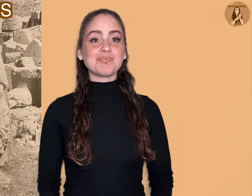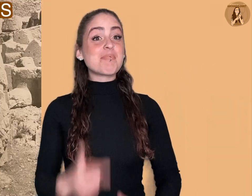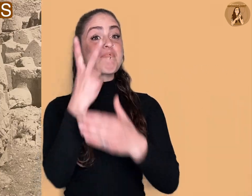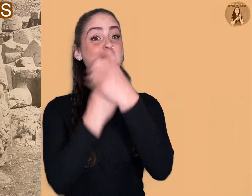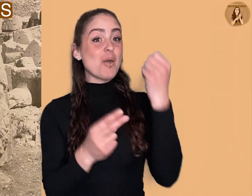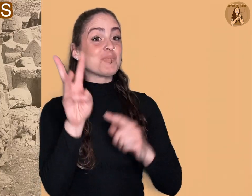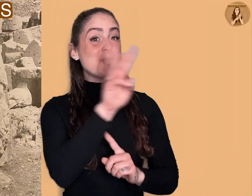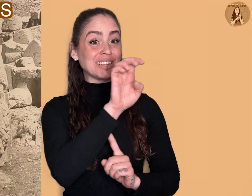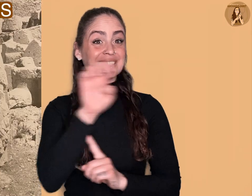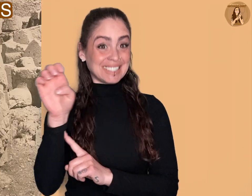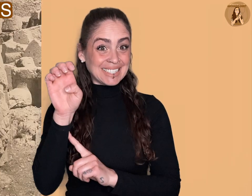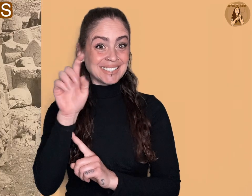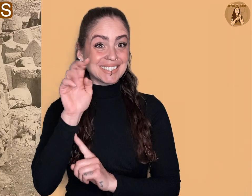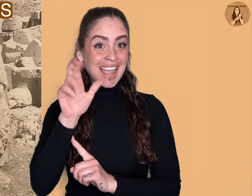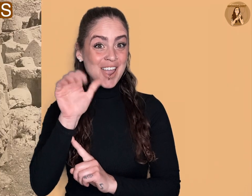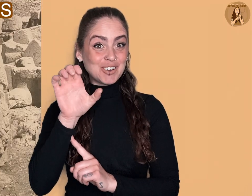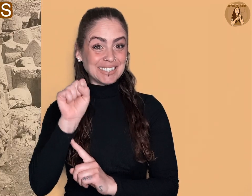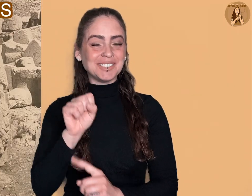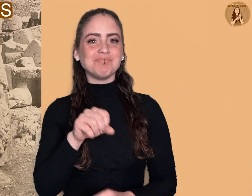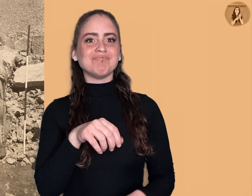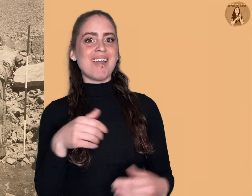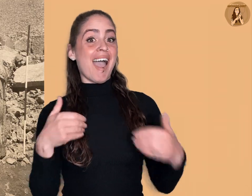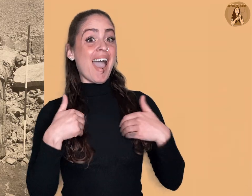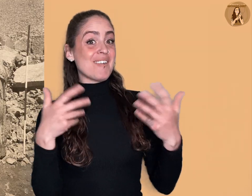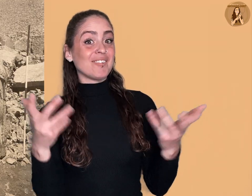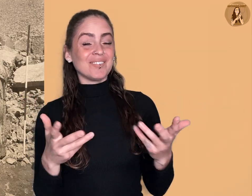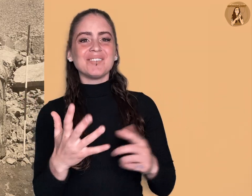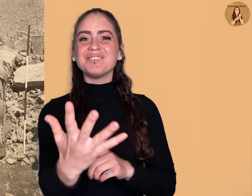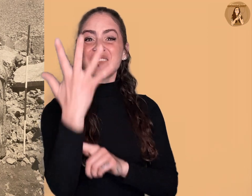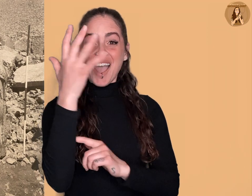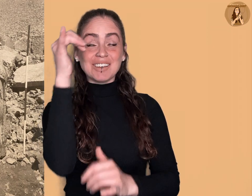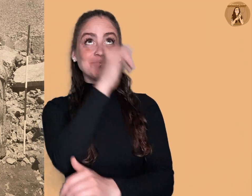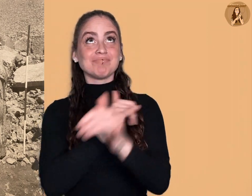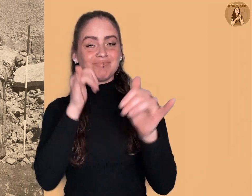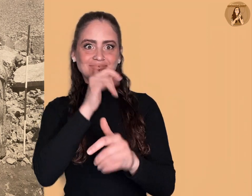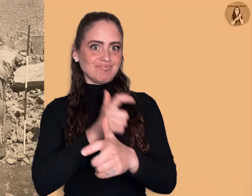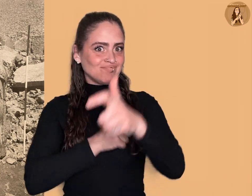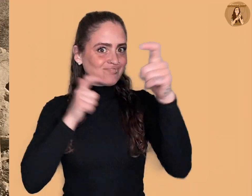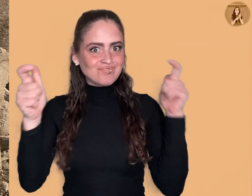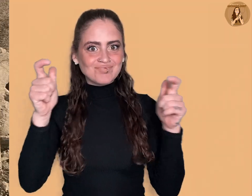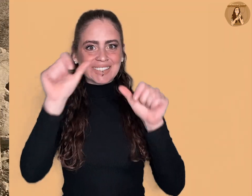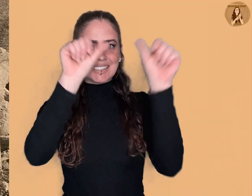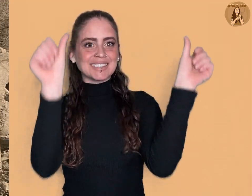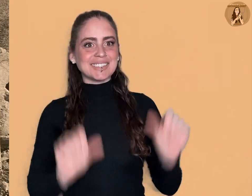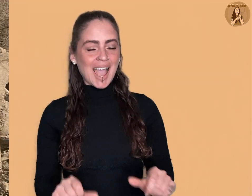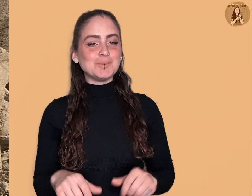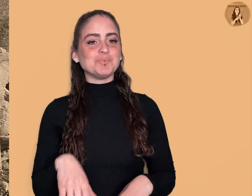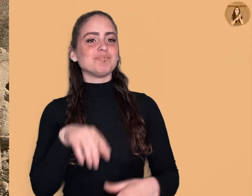On both the West and East Terraces: five colossal limestone statues of